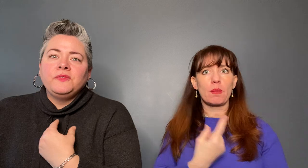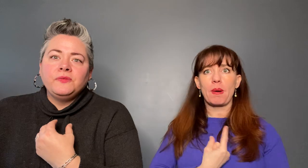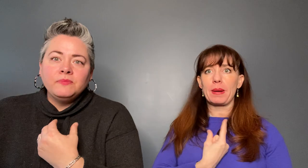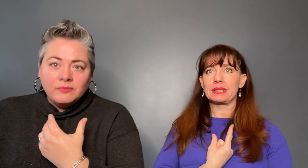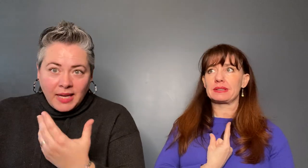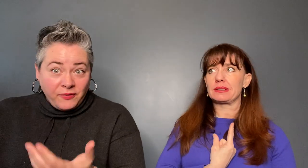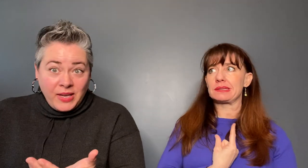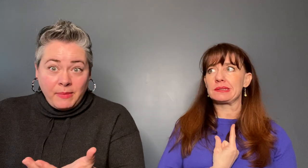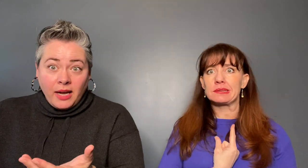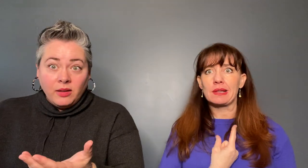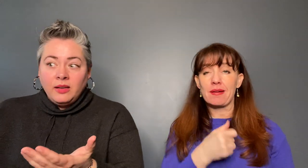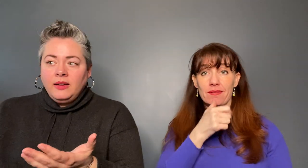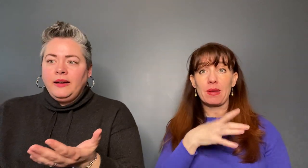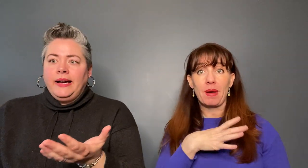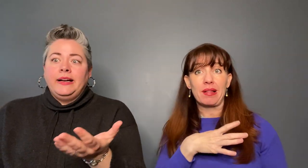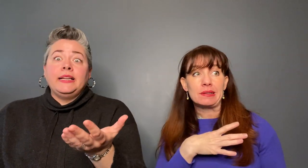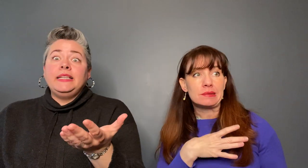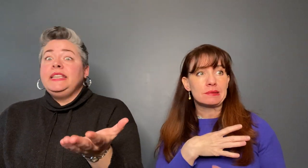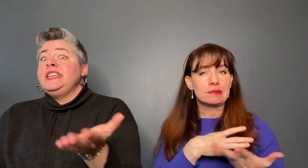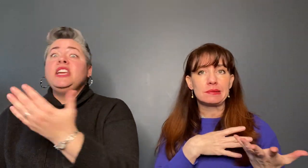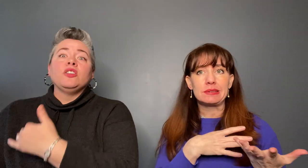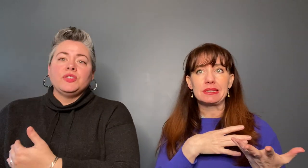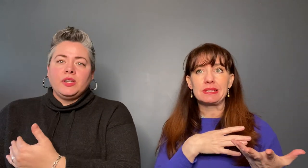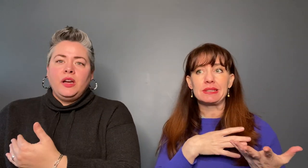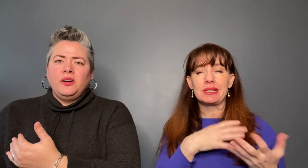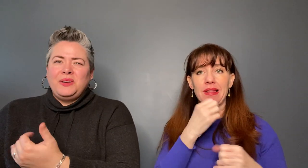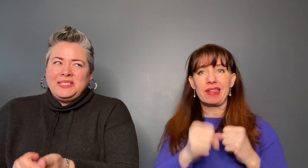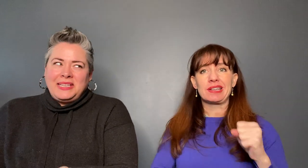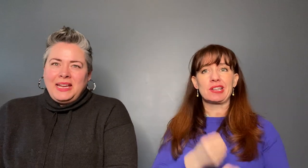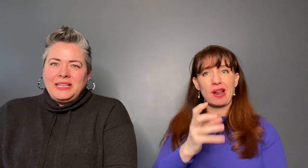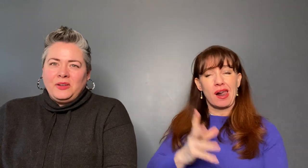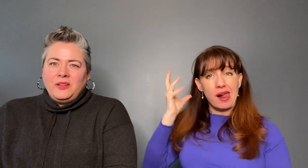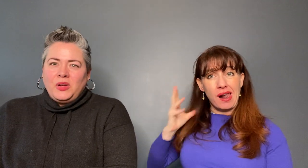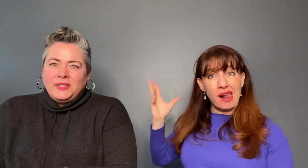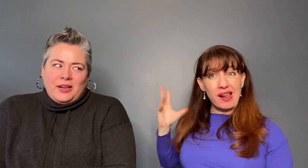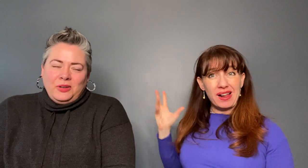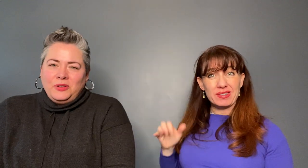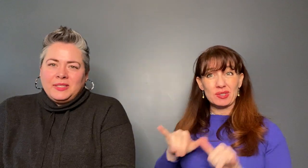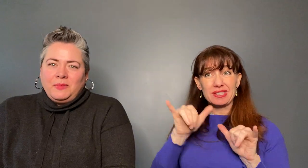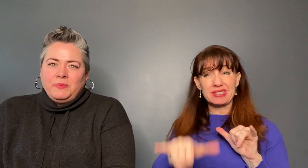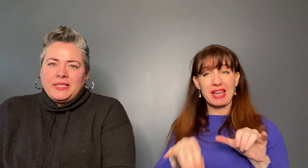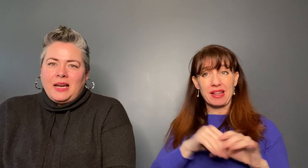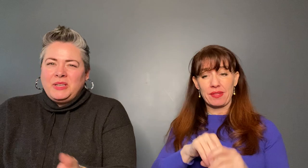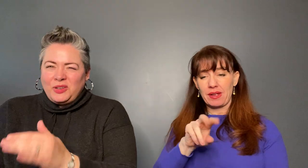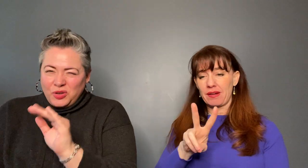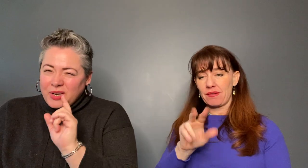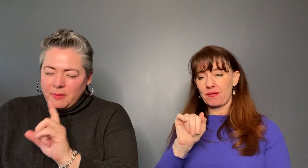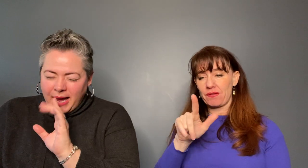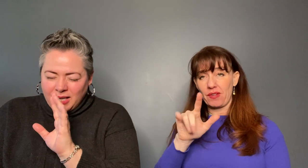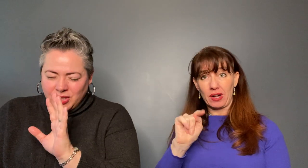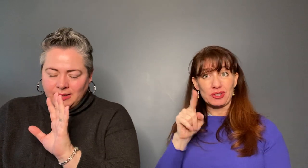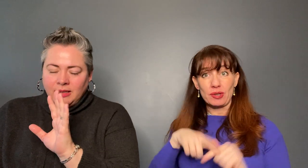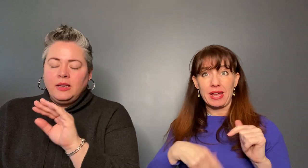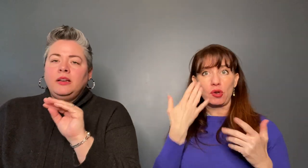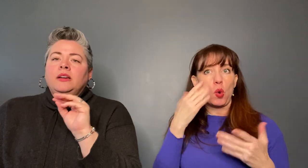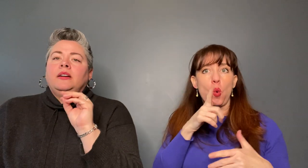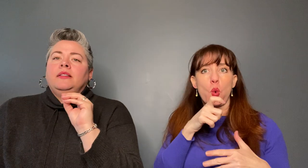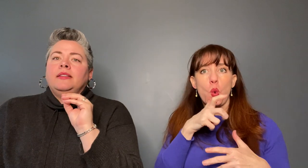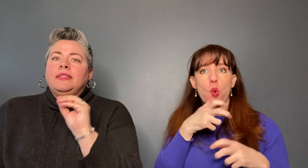a female, years ago and staying down in the vault. I don't know who's sleeping beside me. You can imagine the things